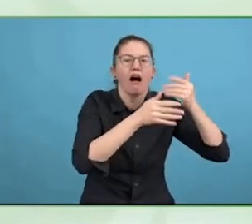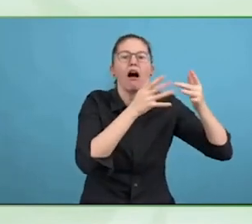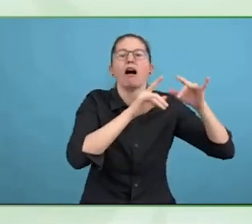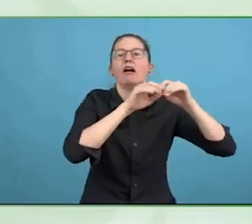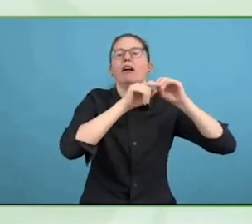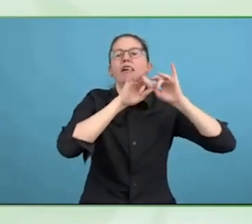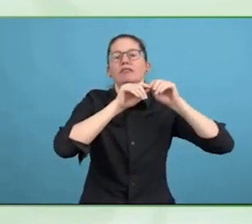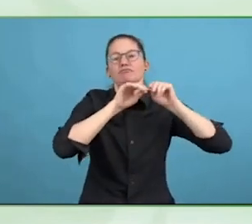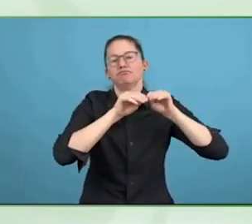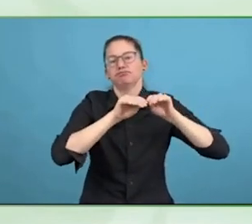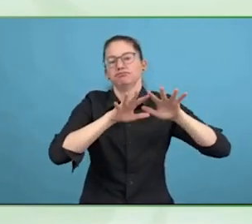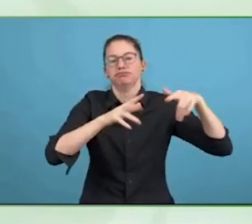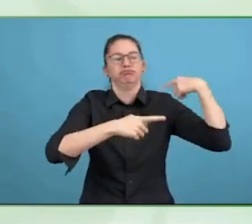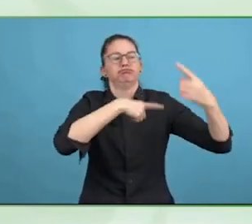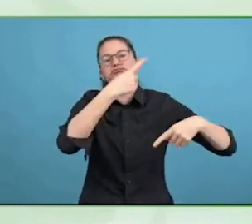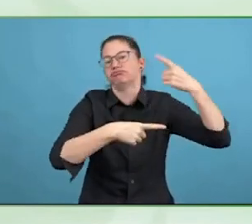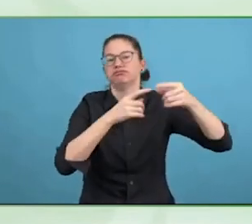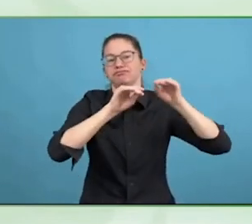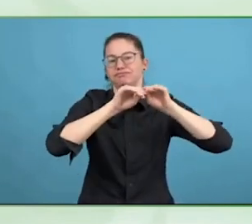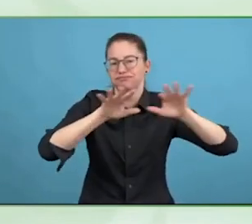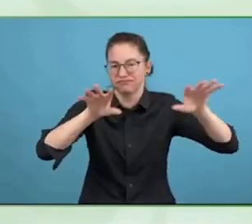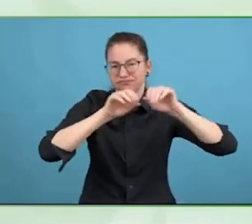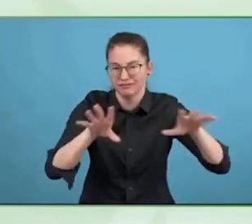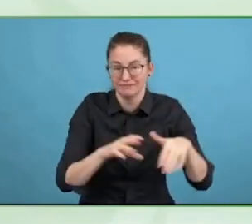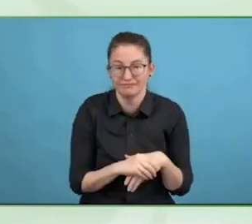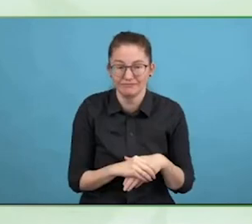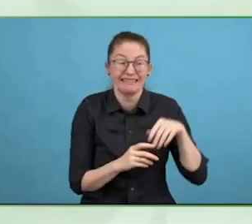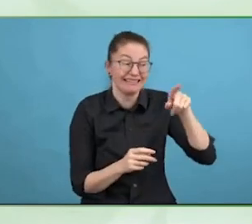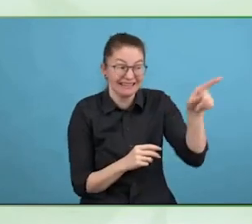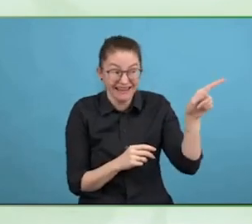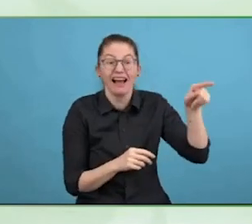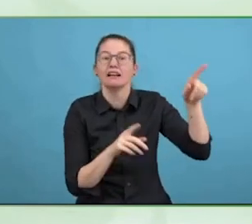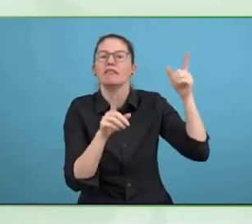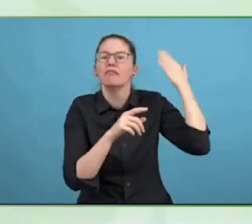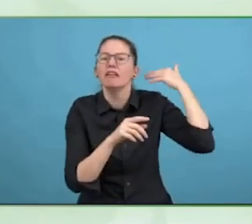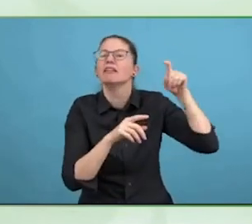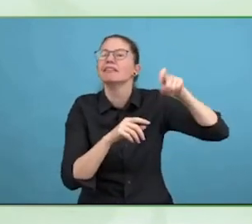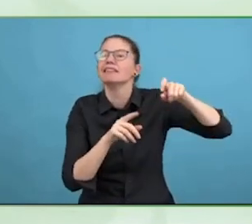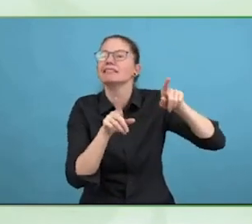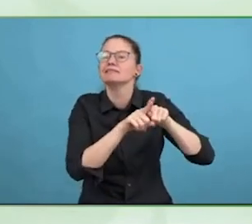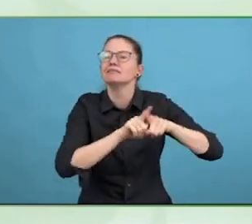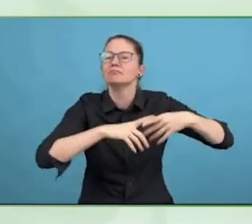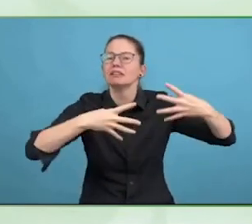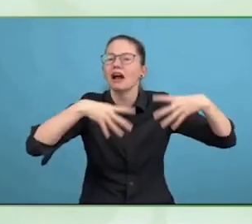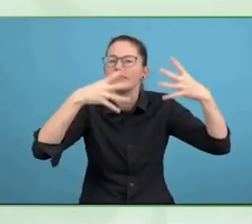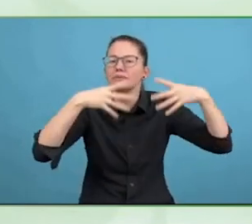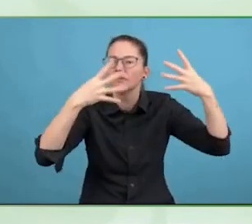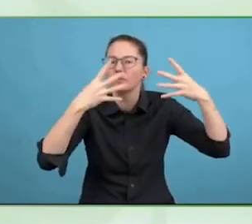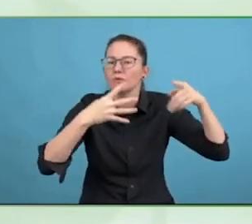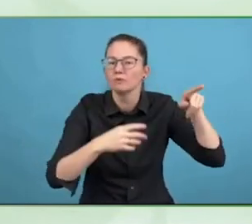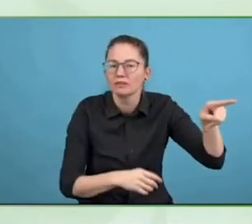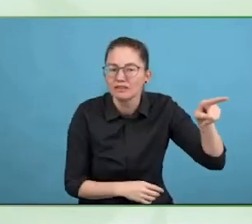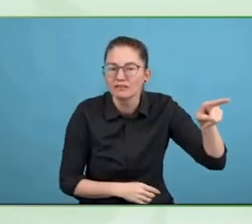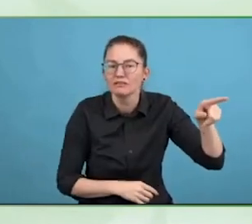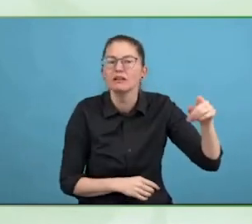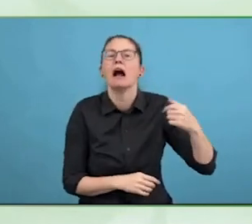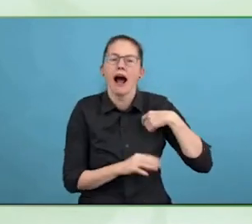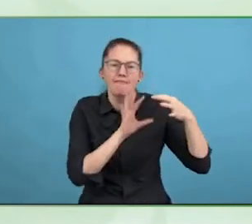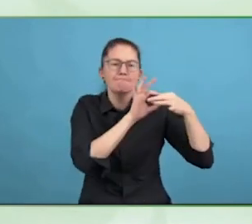broadcast industry, that is why policy existed. They had not done anything all that innovative besides serving the